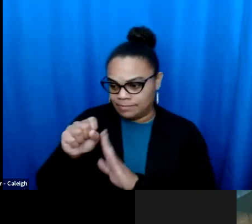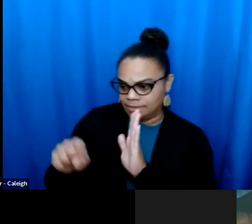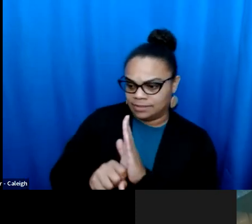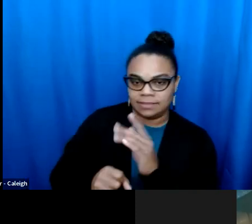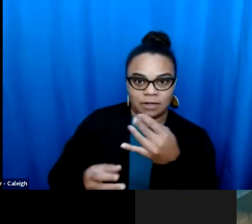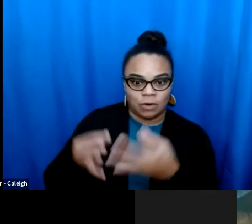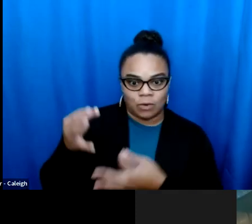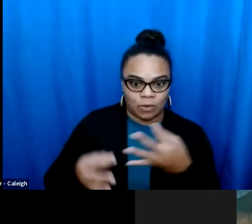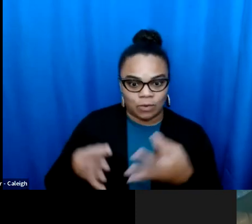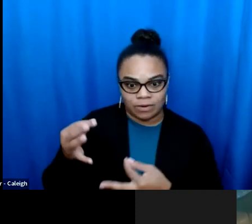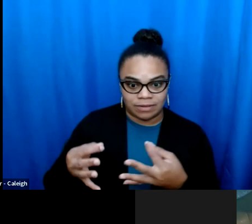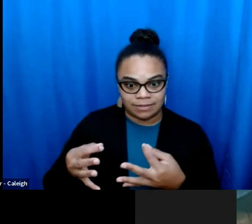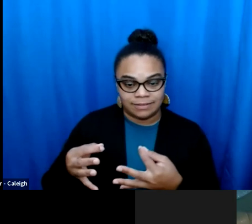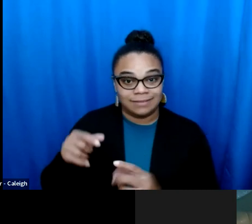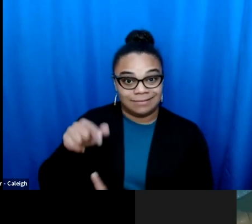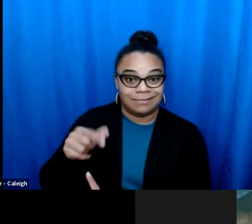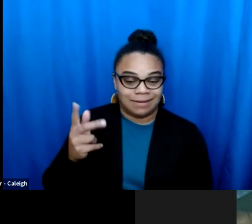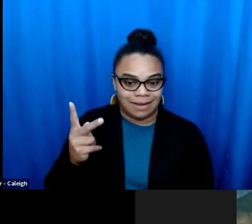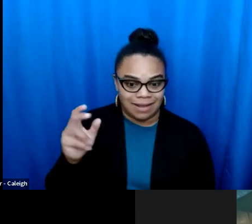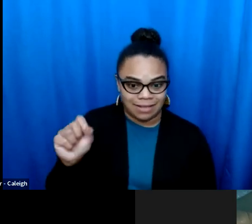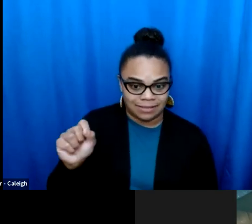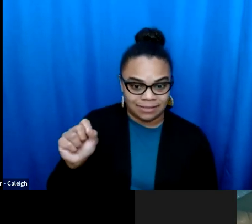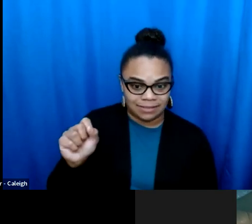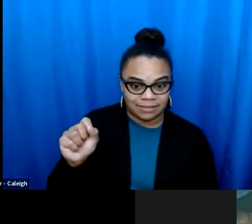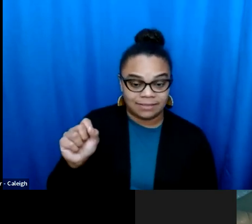audio]. So when the Supreme Court ruled as it did, the state court right